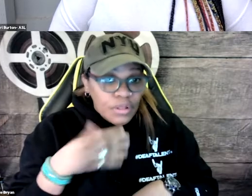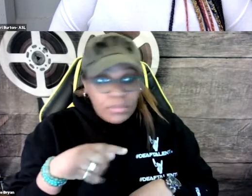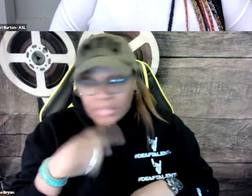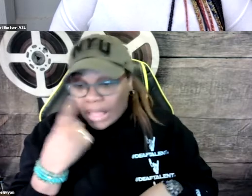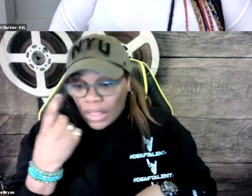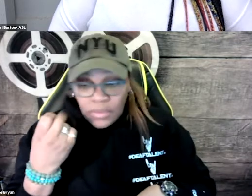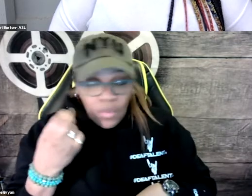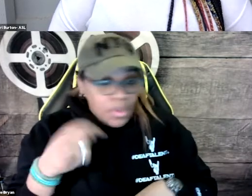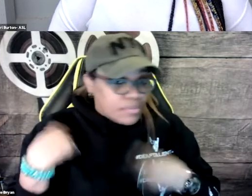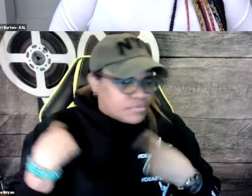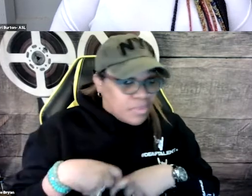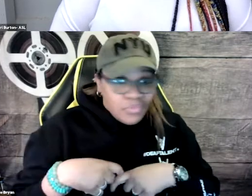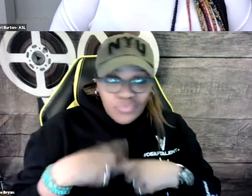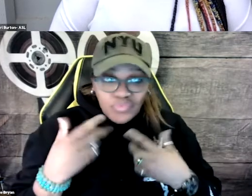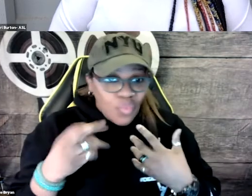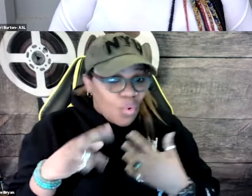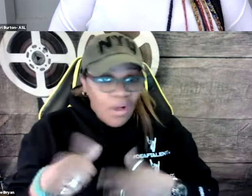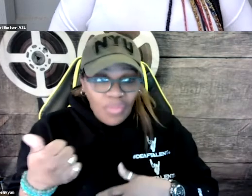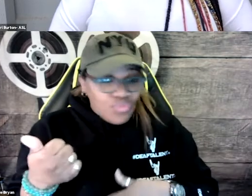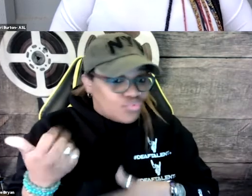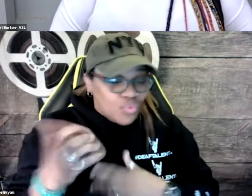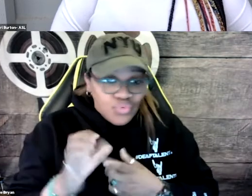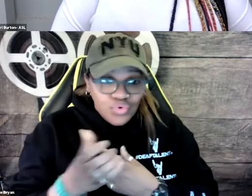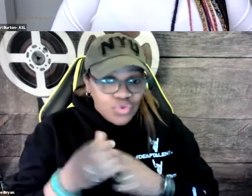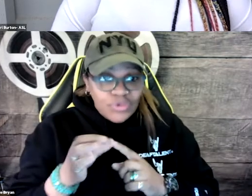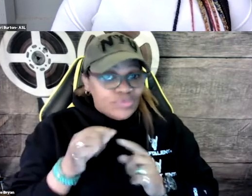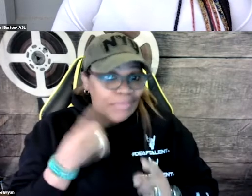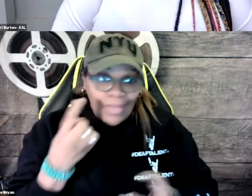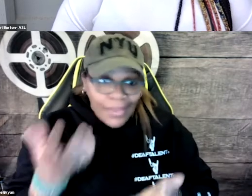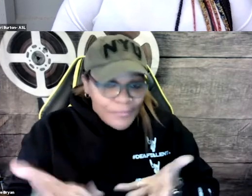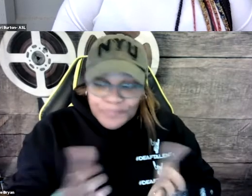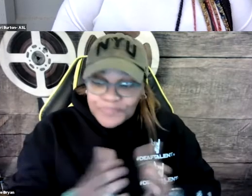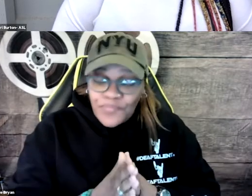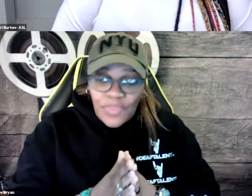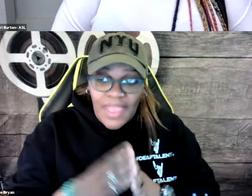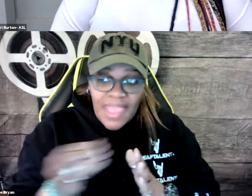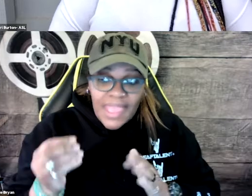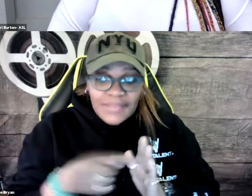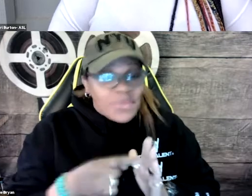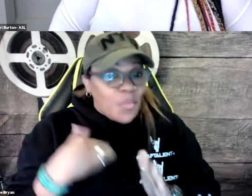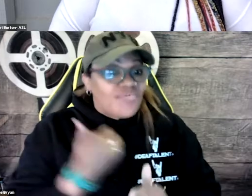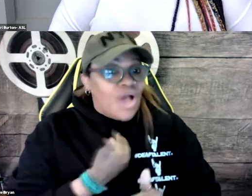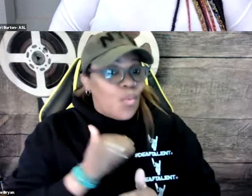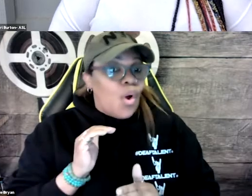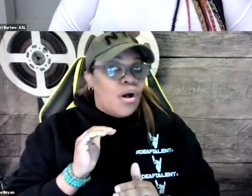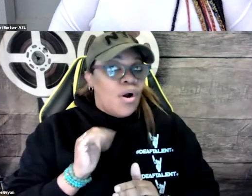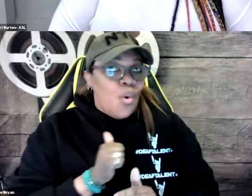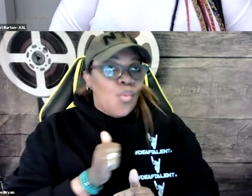at home, this a person of color, if it's a person who is speaking Spanish or might be of a Latinx background.